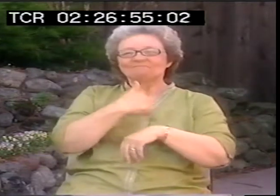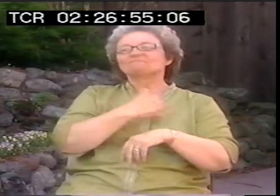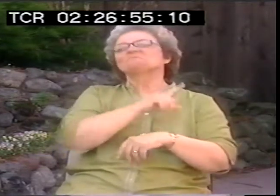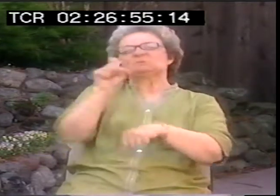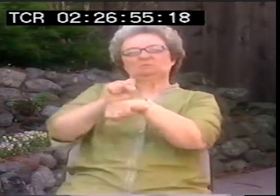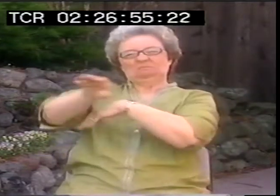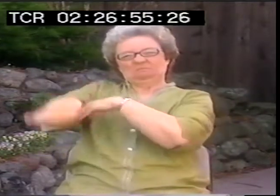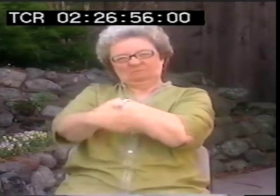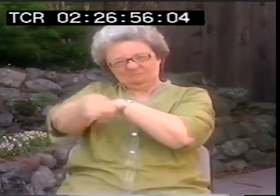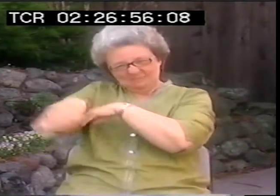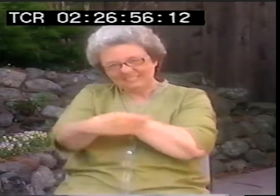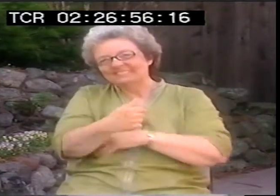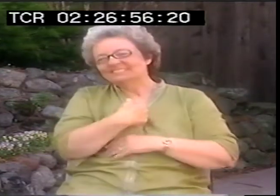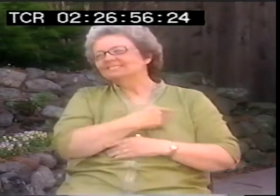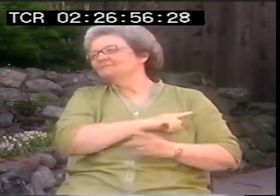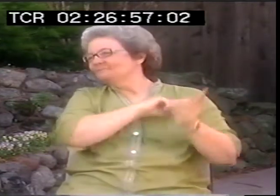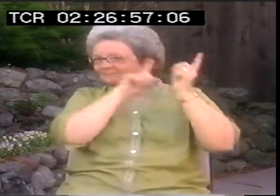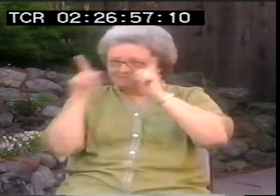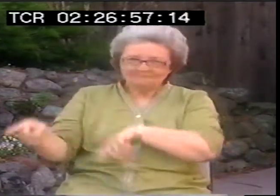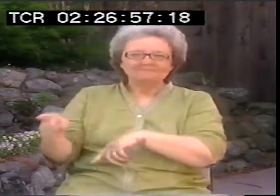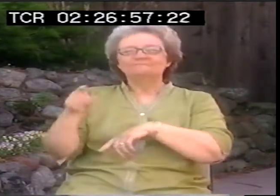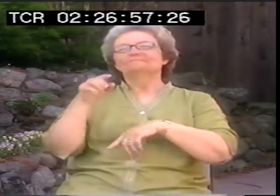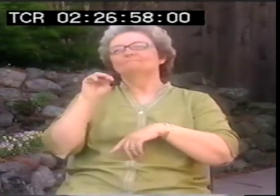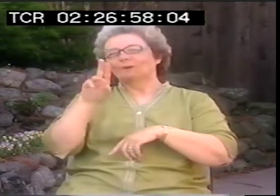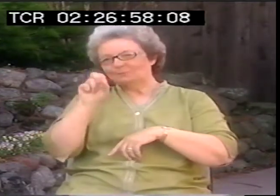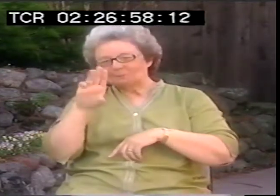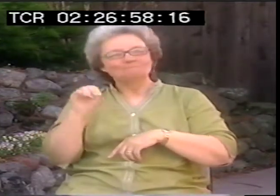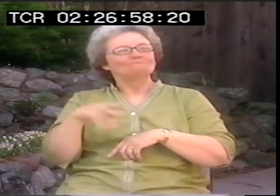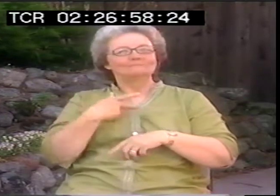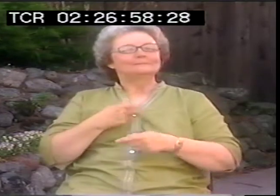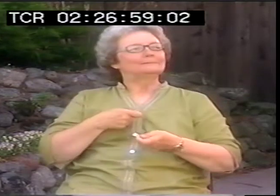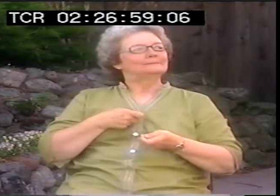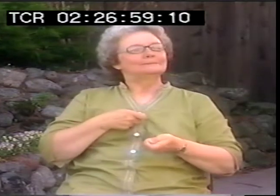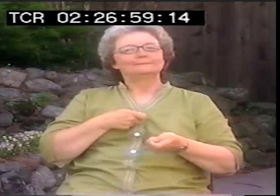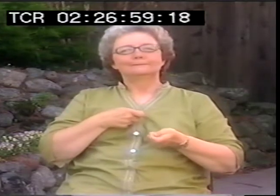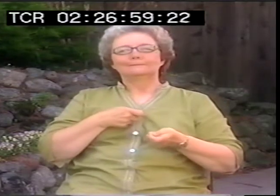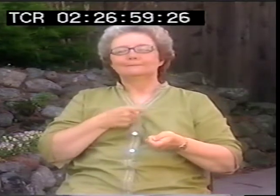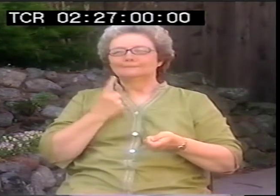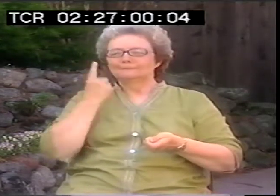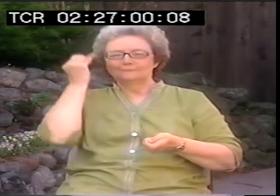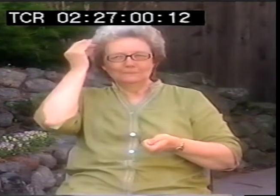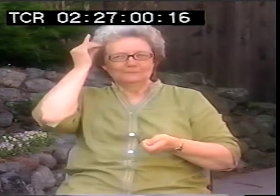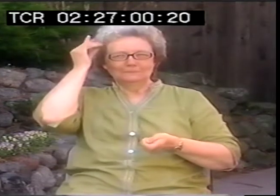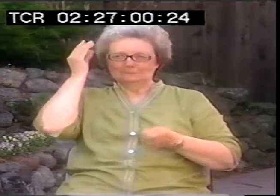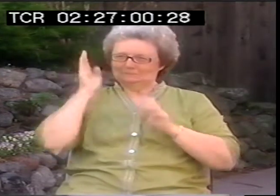I never saw him again. Well I work the night shift so I went down to work at the deafness museum that night.